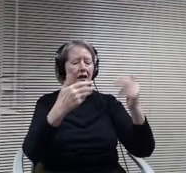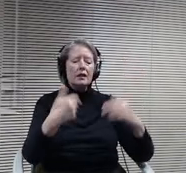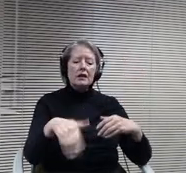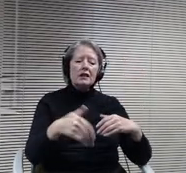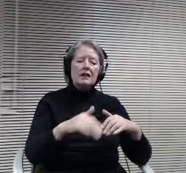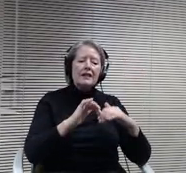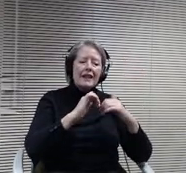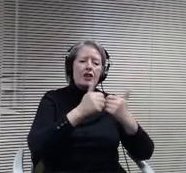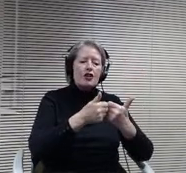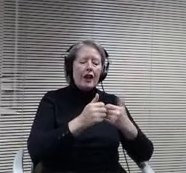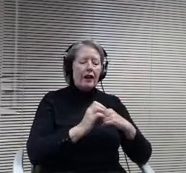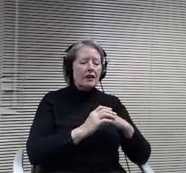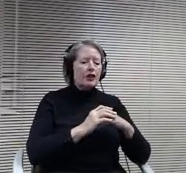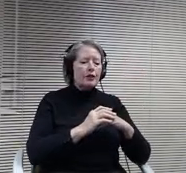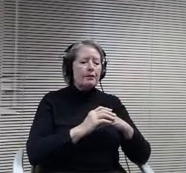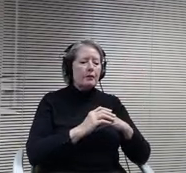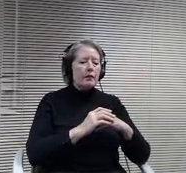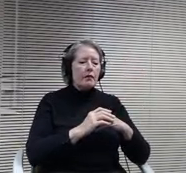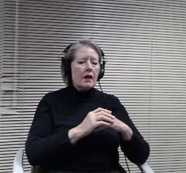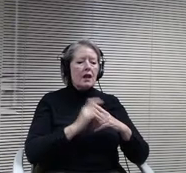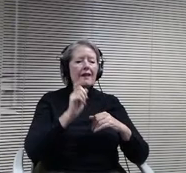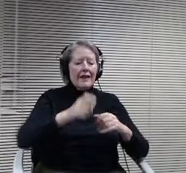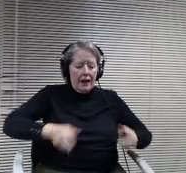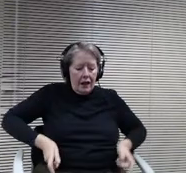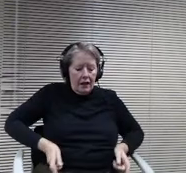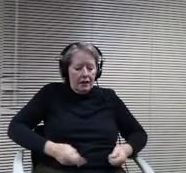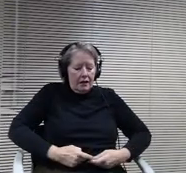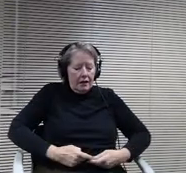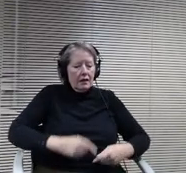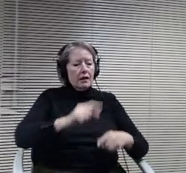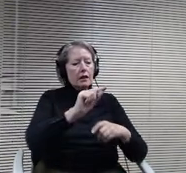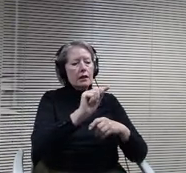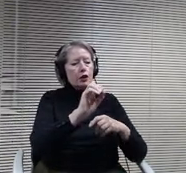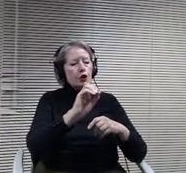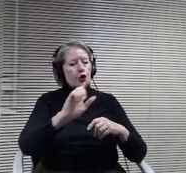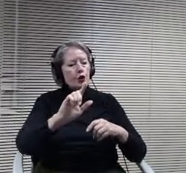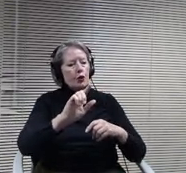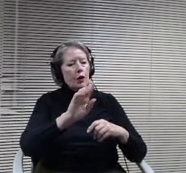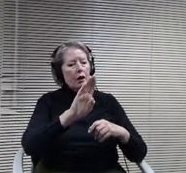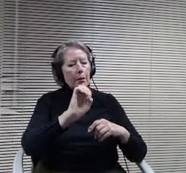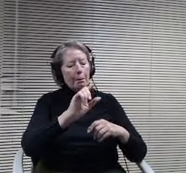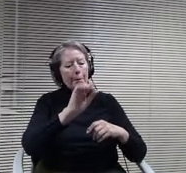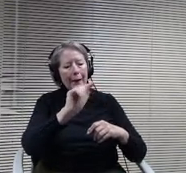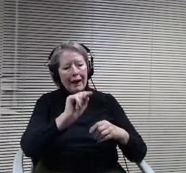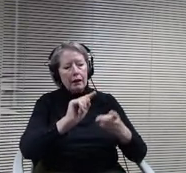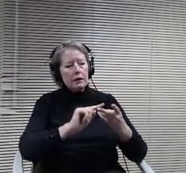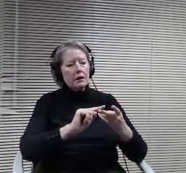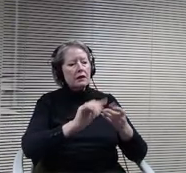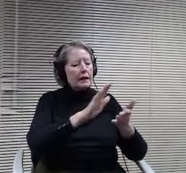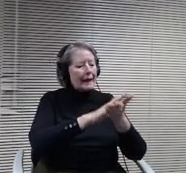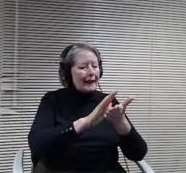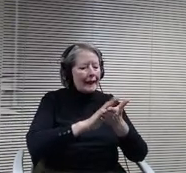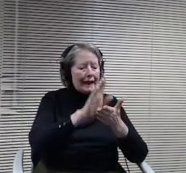they need. Auto space for cleanup, giving. So it's really a practical feel in a really professional environment. And as